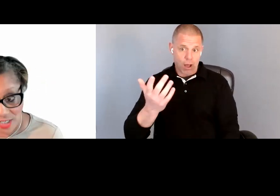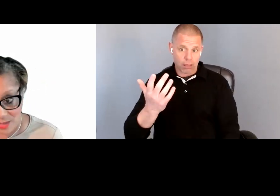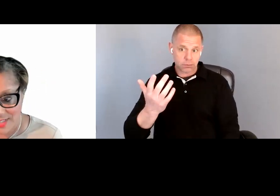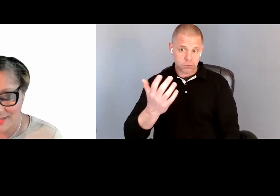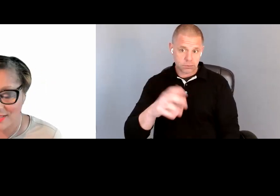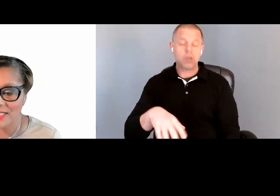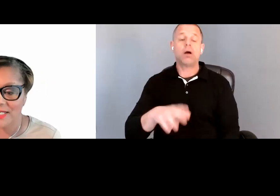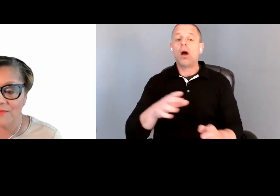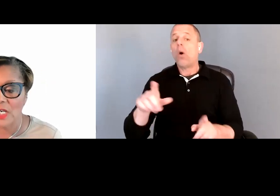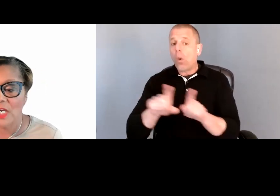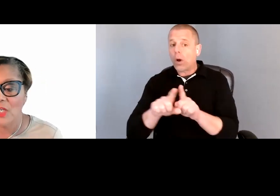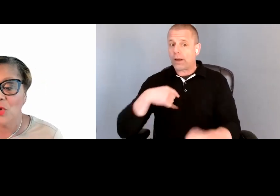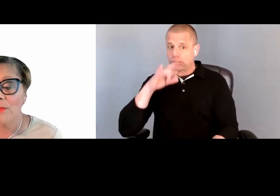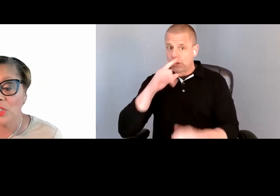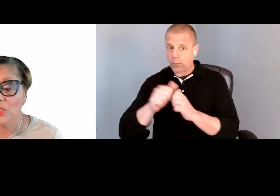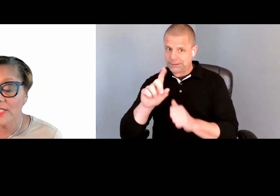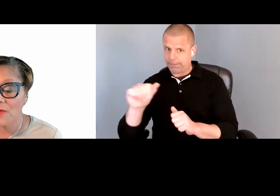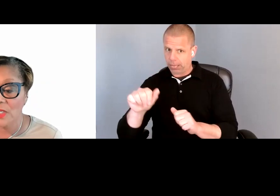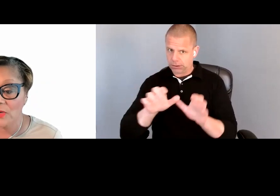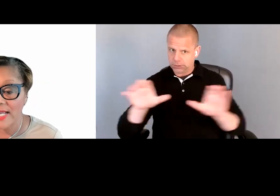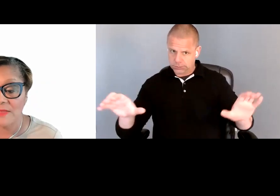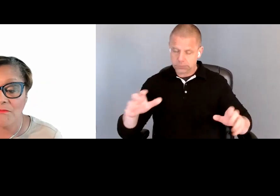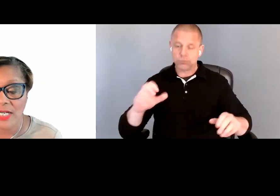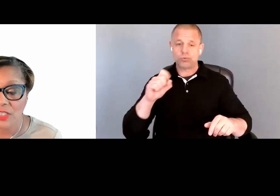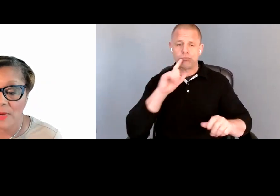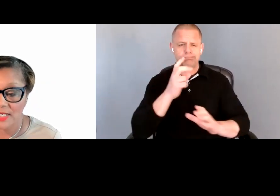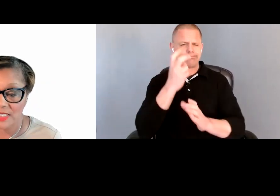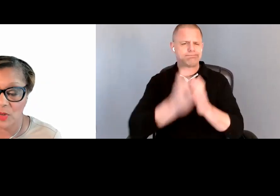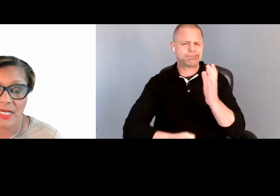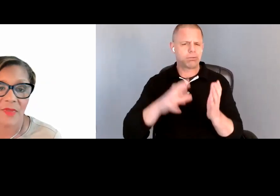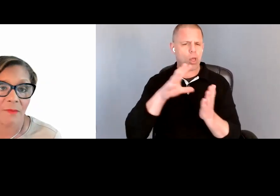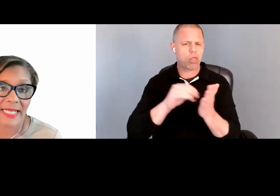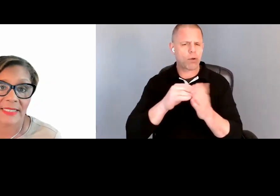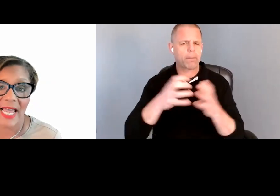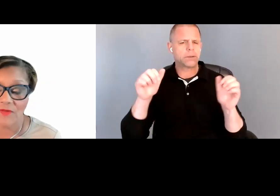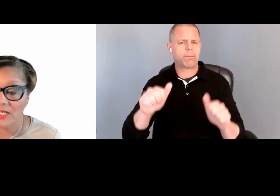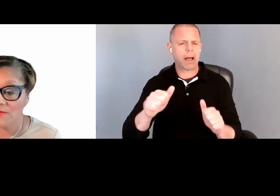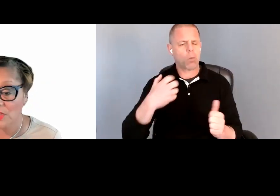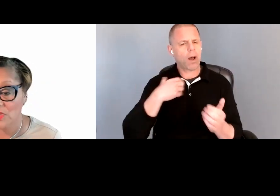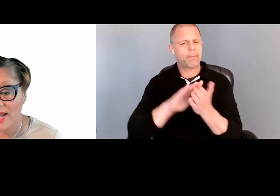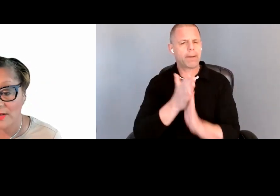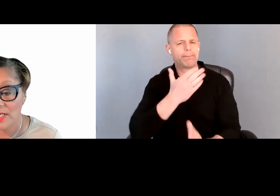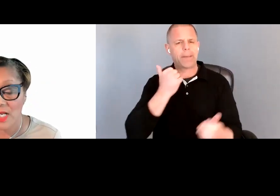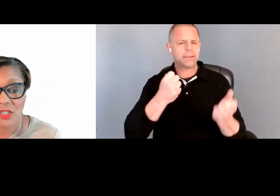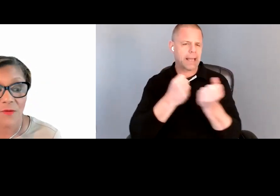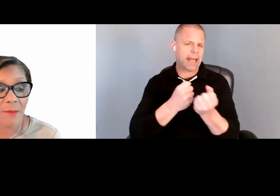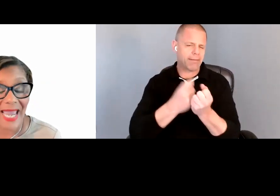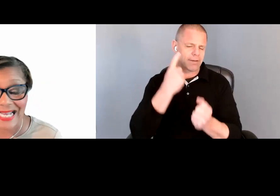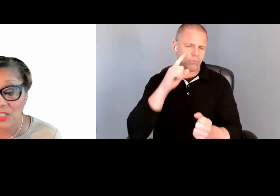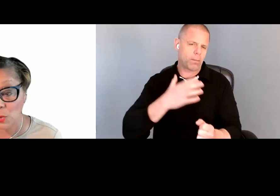child with a disability, you immerse yourself in learning to become the best advocate as possible.